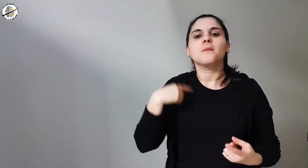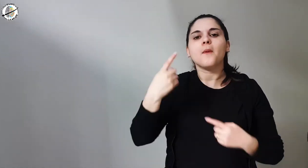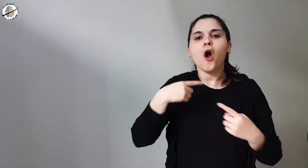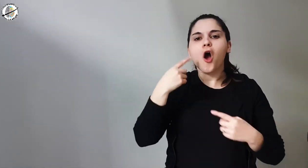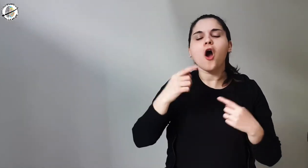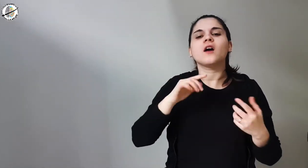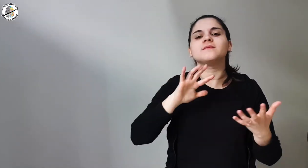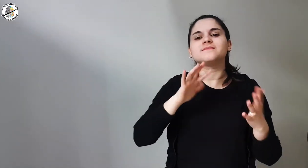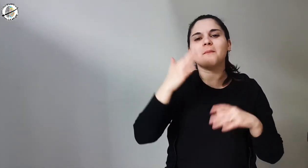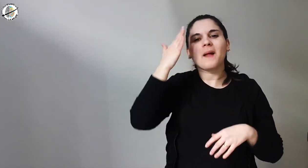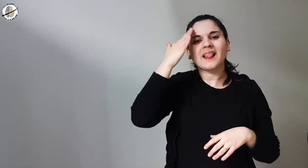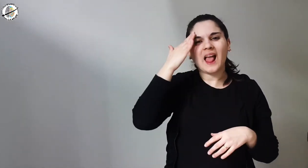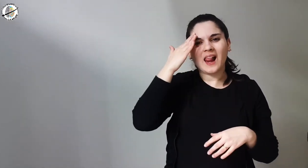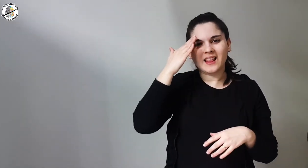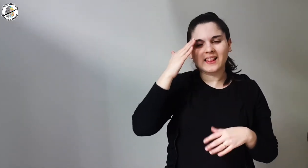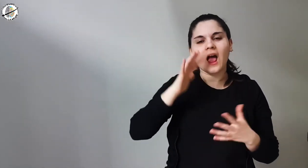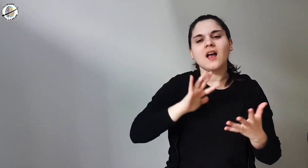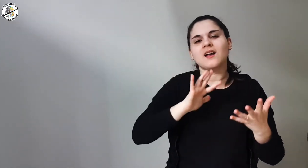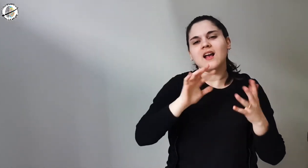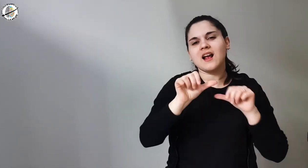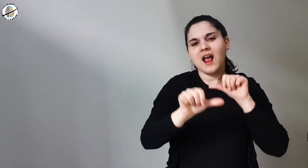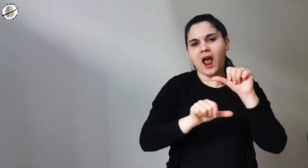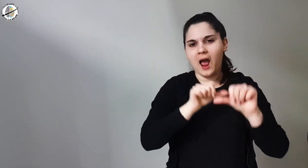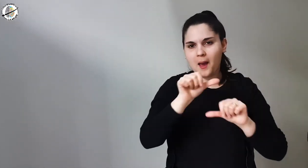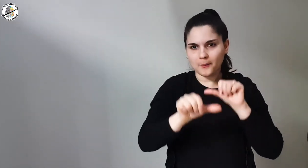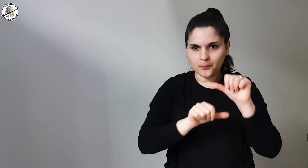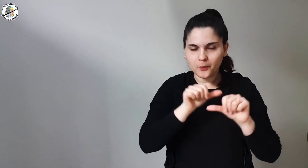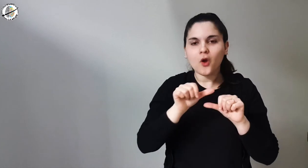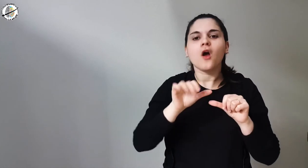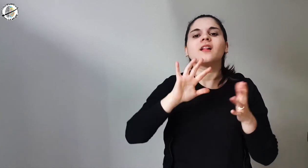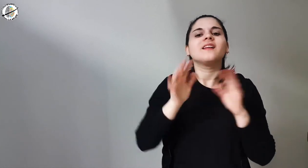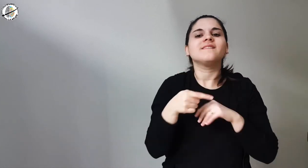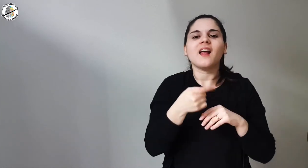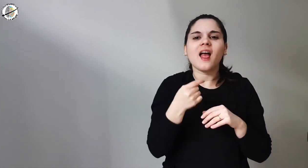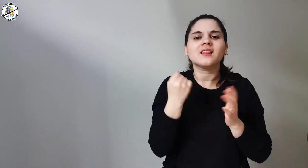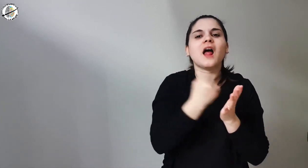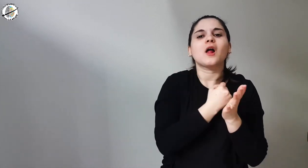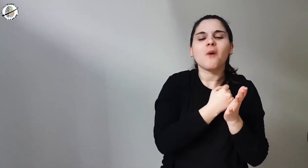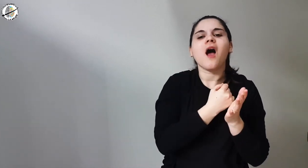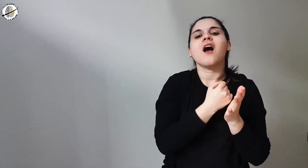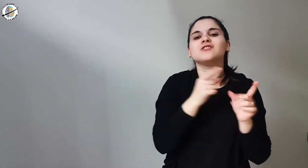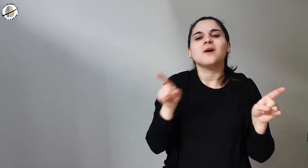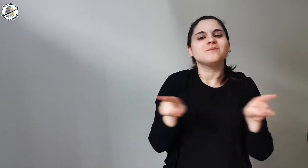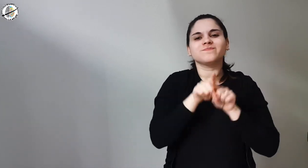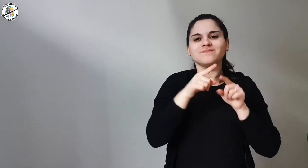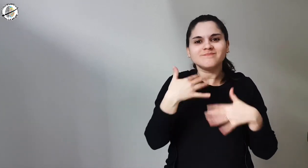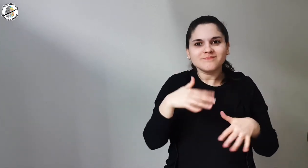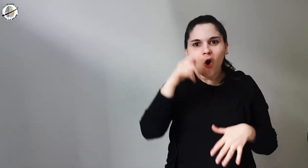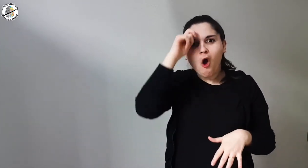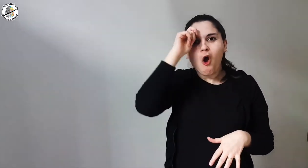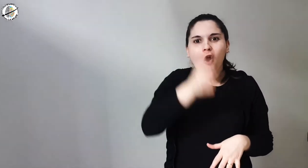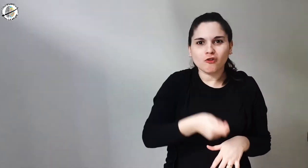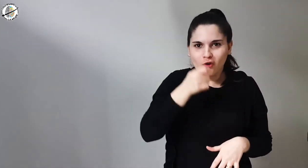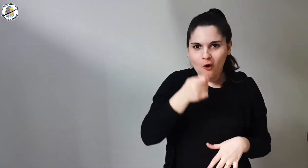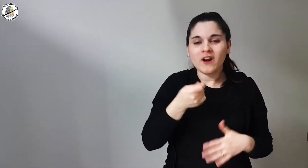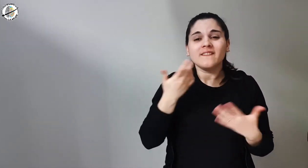over time the mentality has changed and it has become a sign of honor,